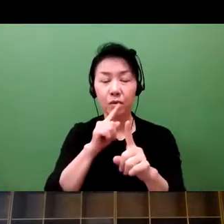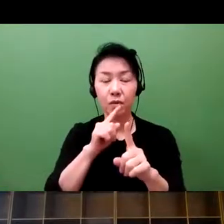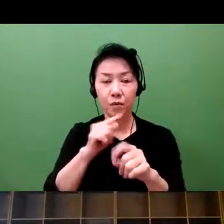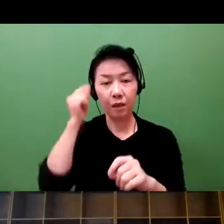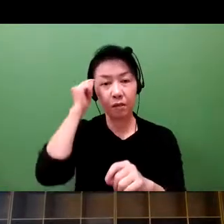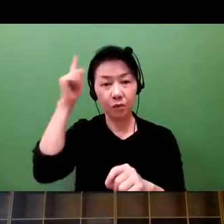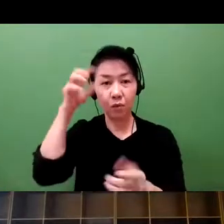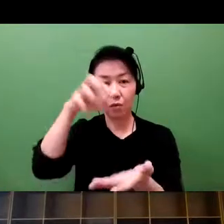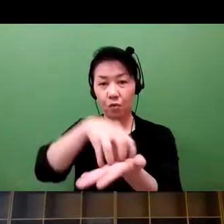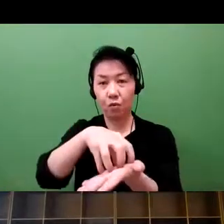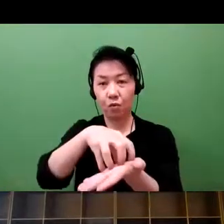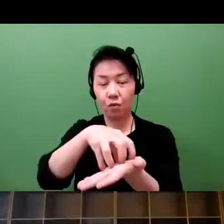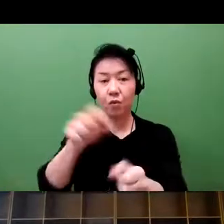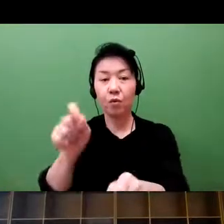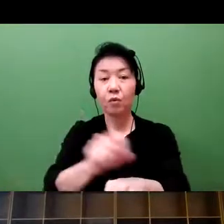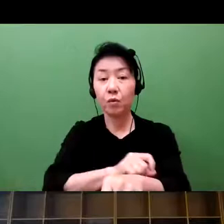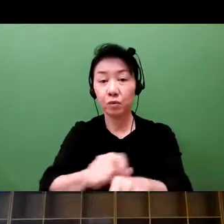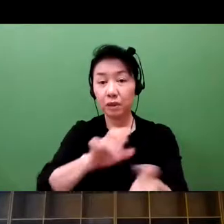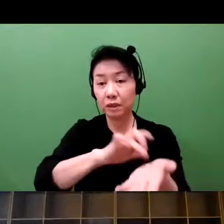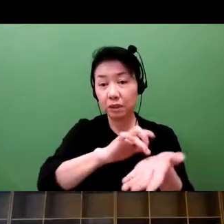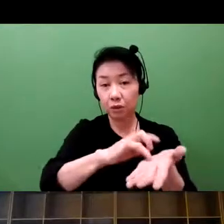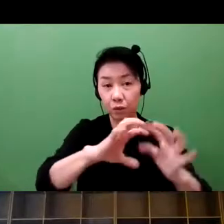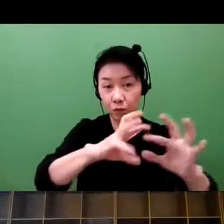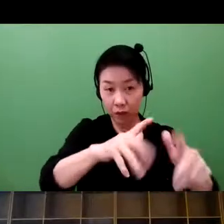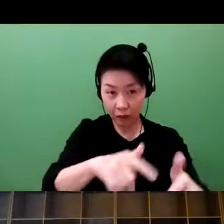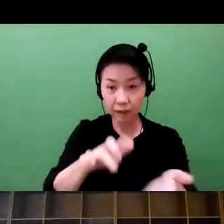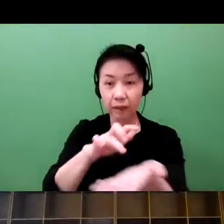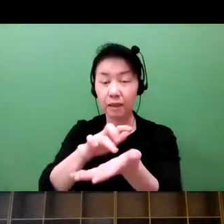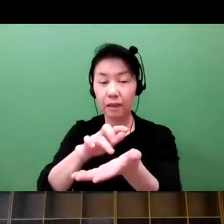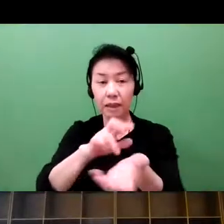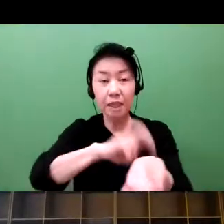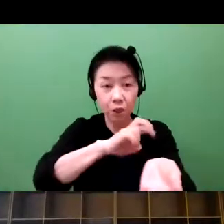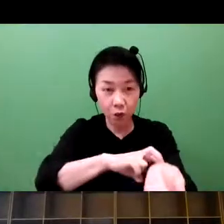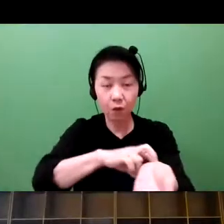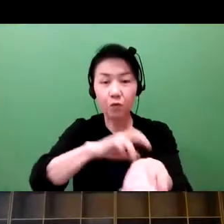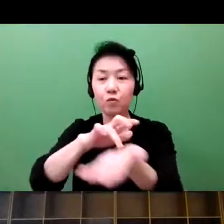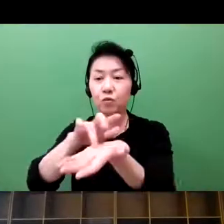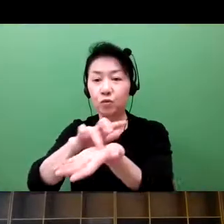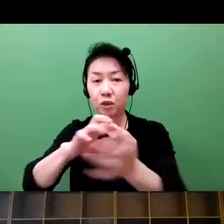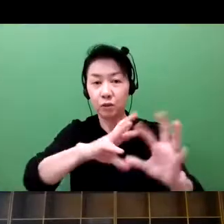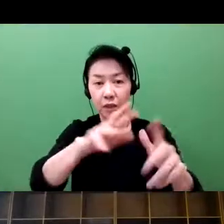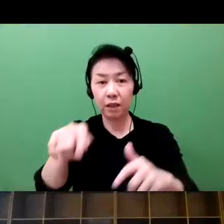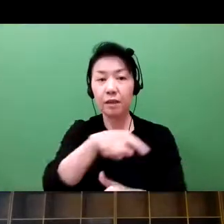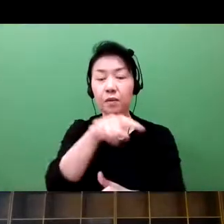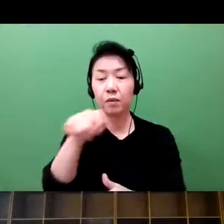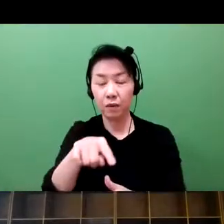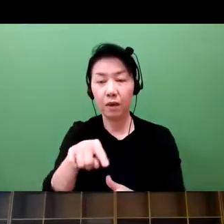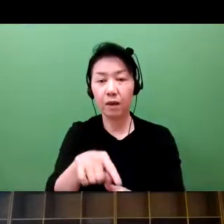what comes to our mind is patient, especially in this medical and health care industry.